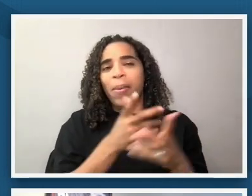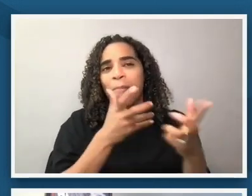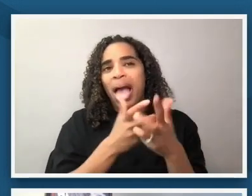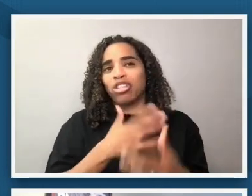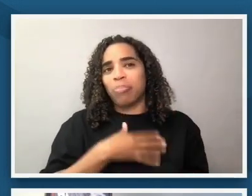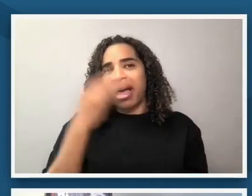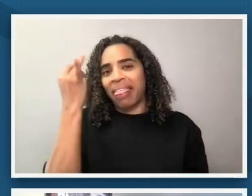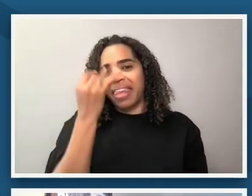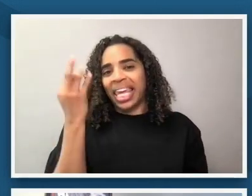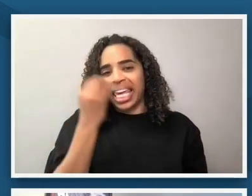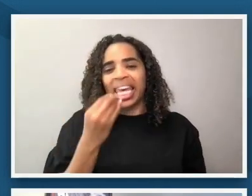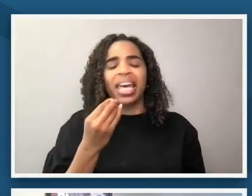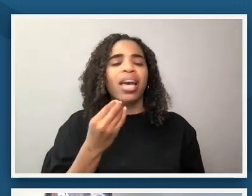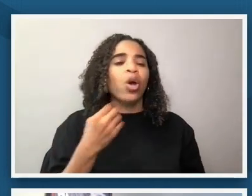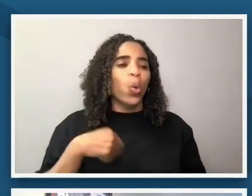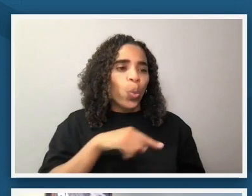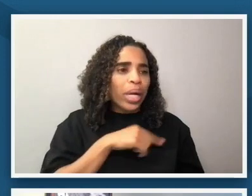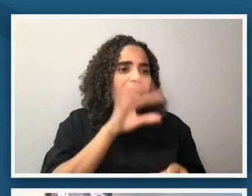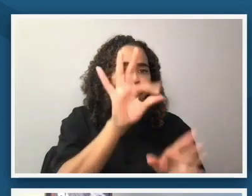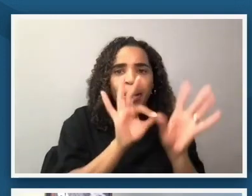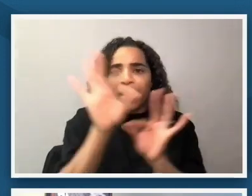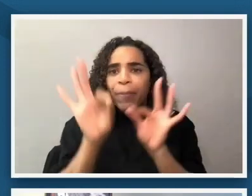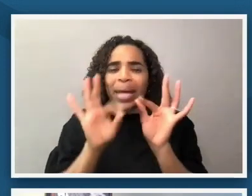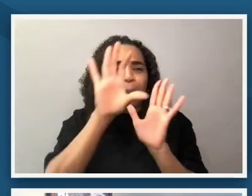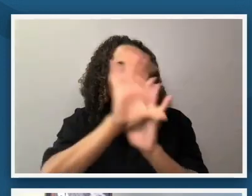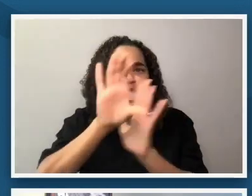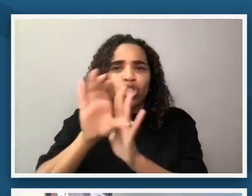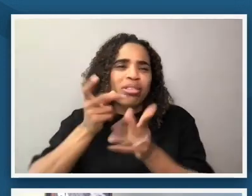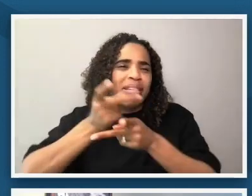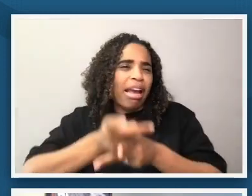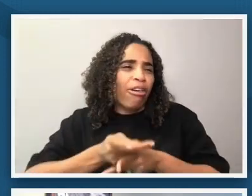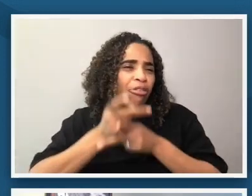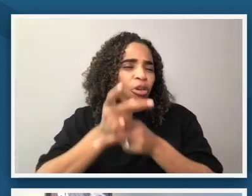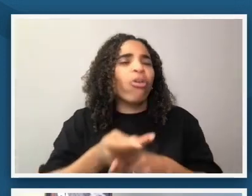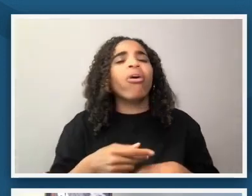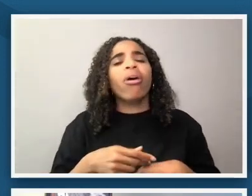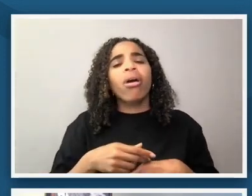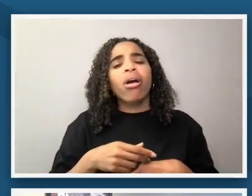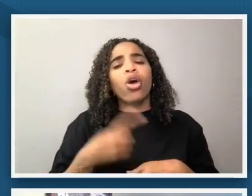of images right because you want those images to be used